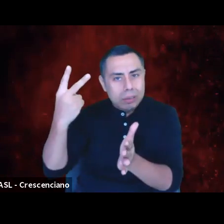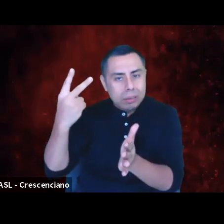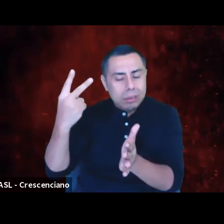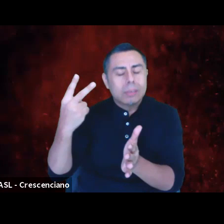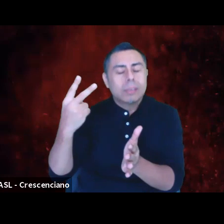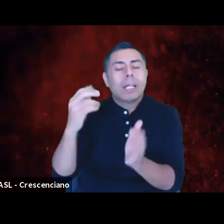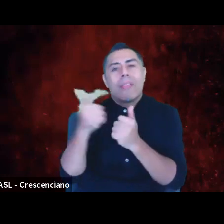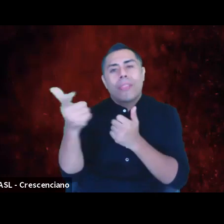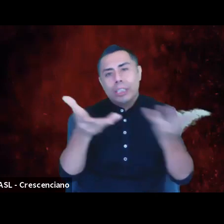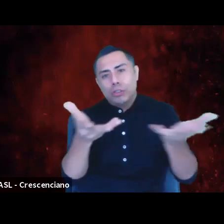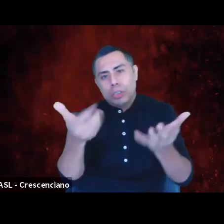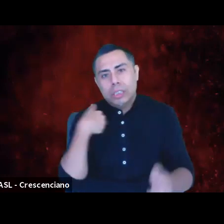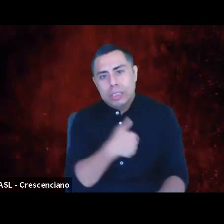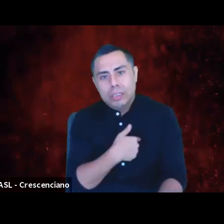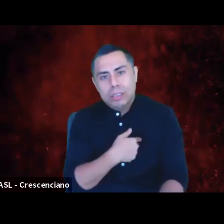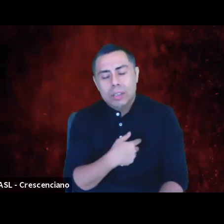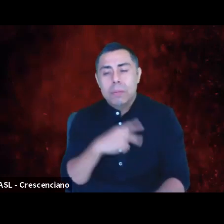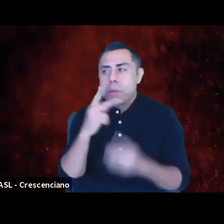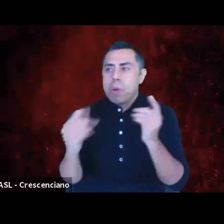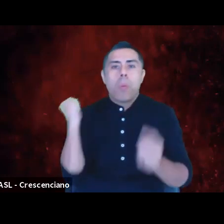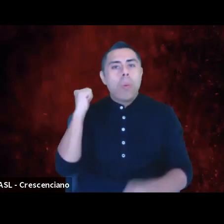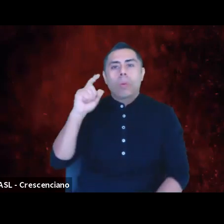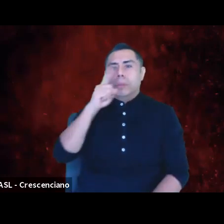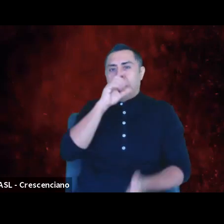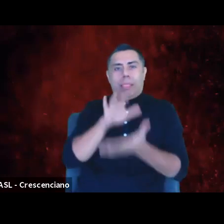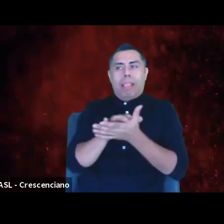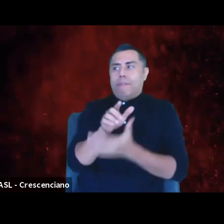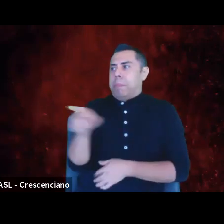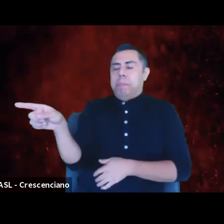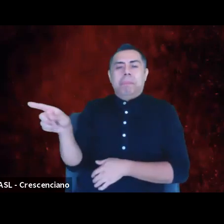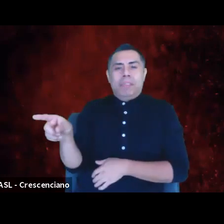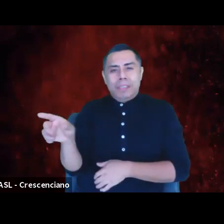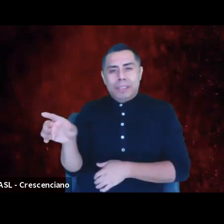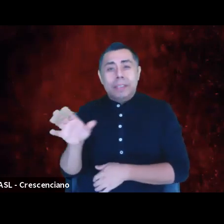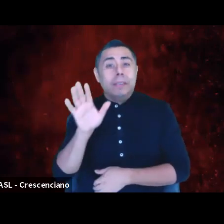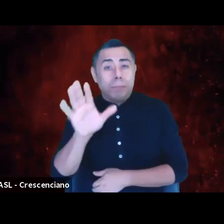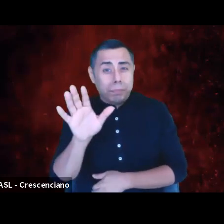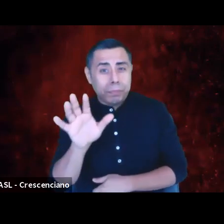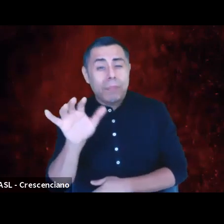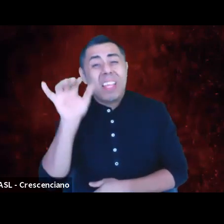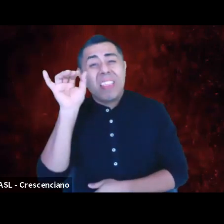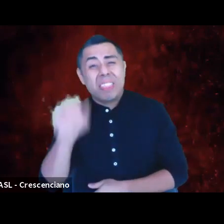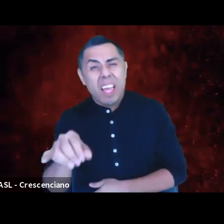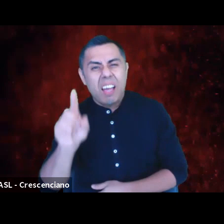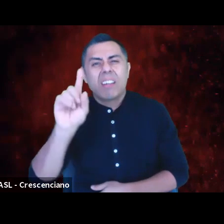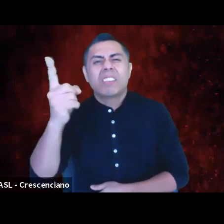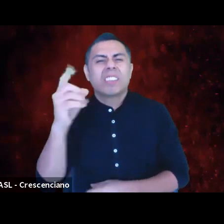like every other citizen. But that would be pruning the tree, 'cause at the root,